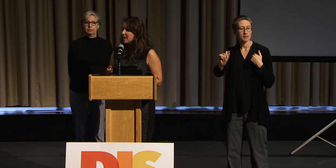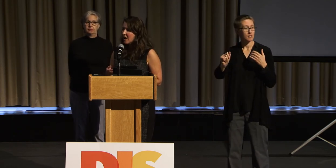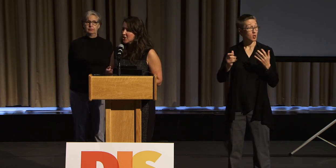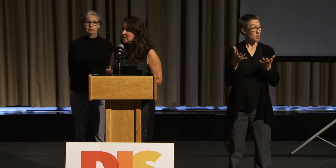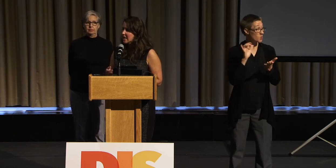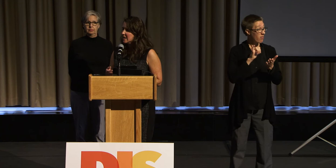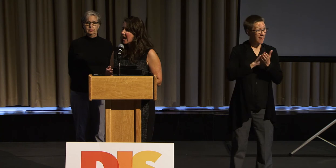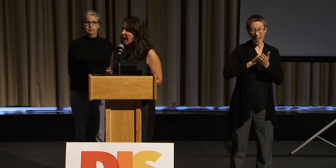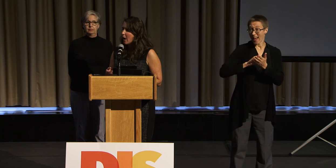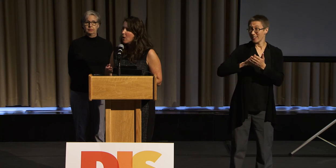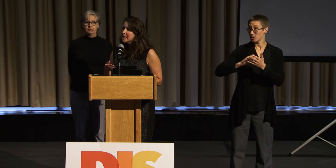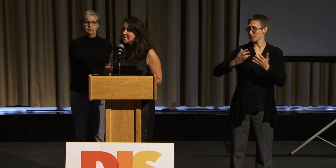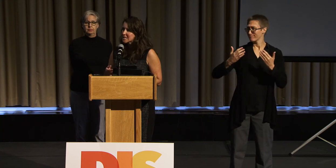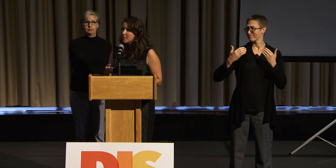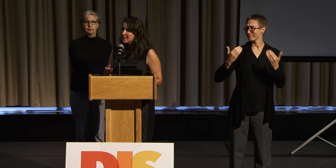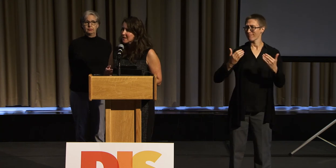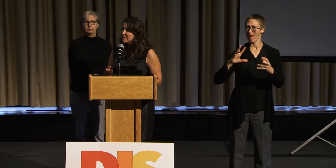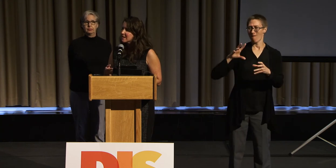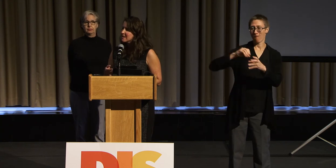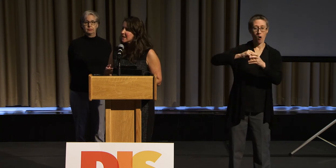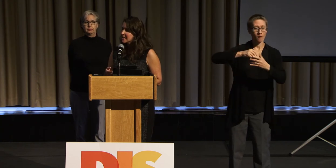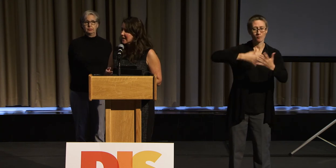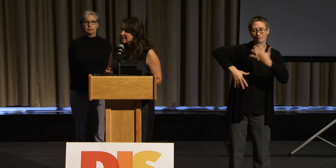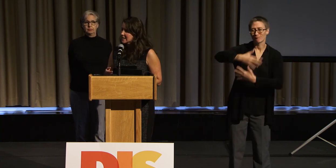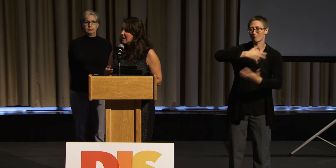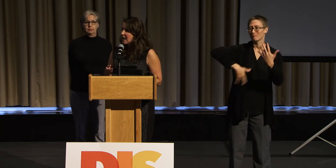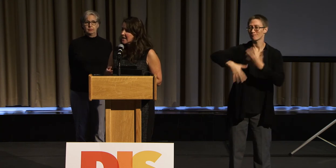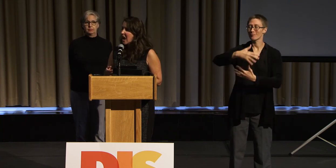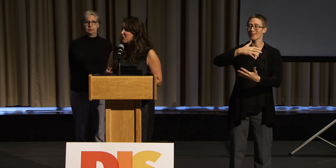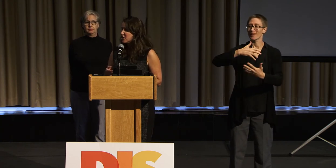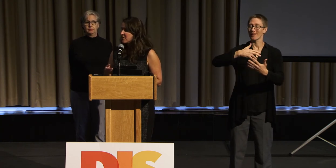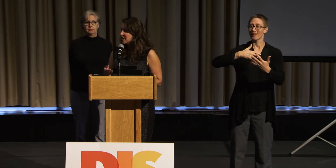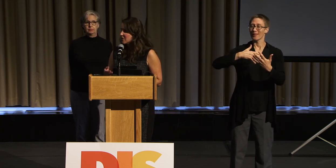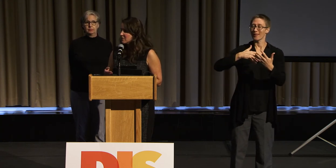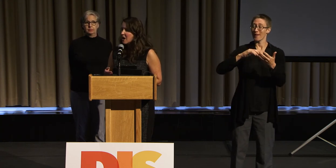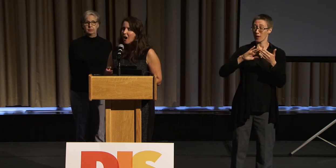they understand how disability is connected in every field.